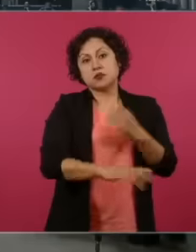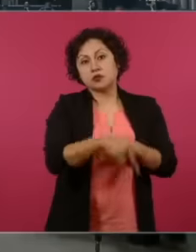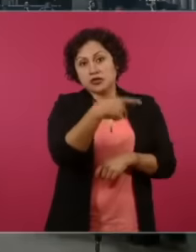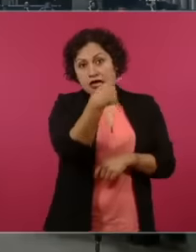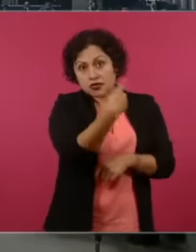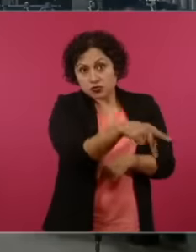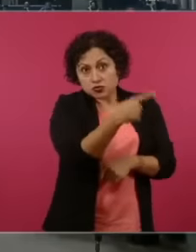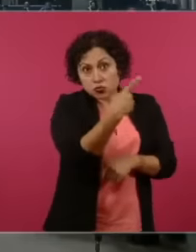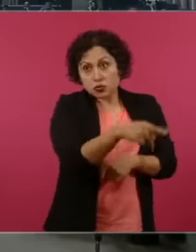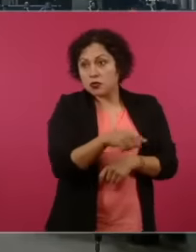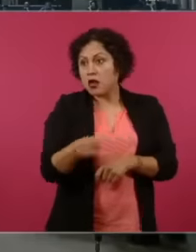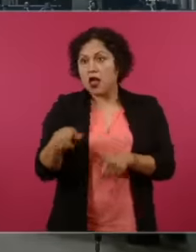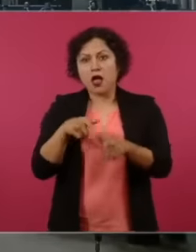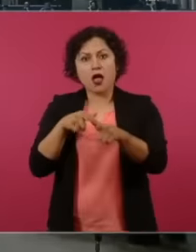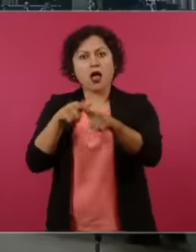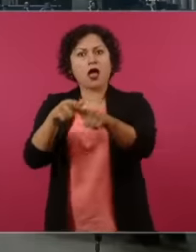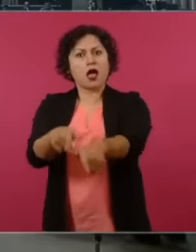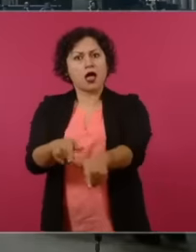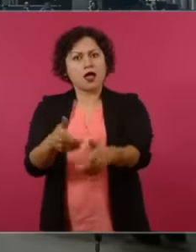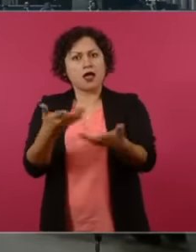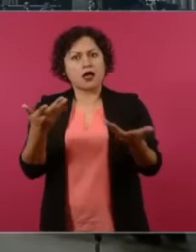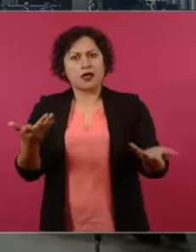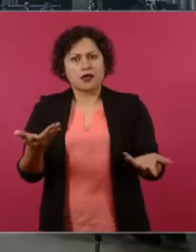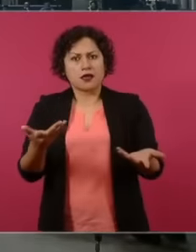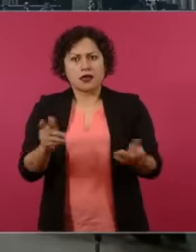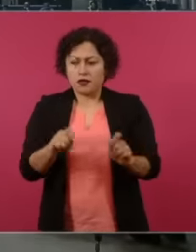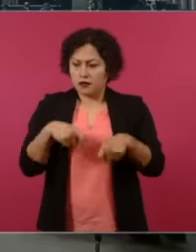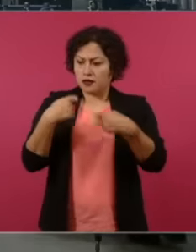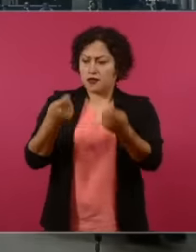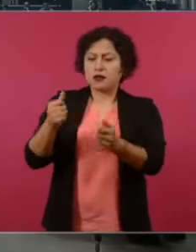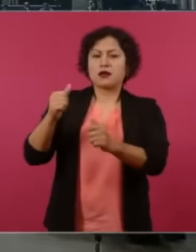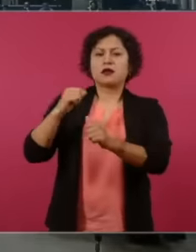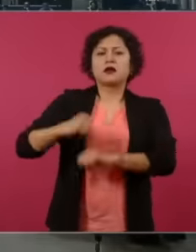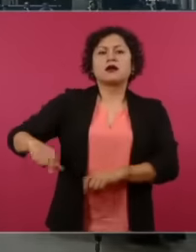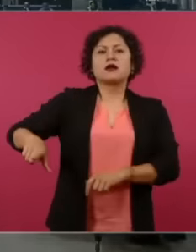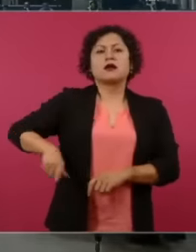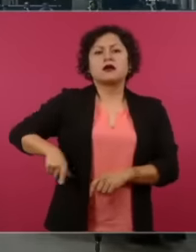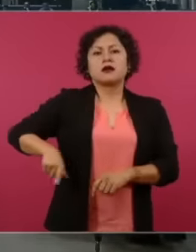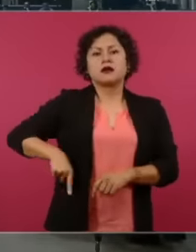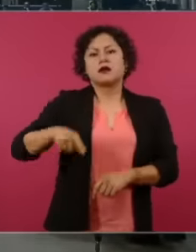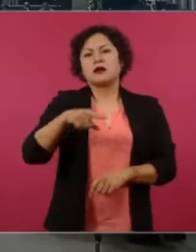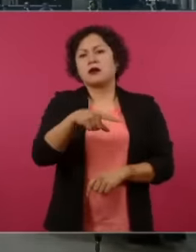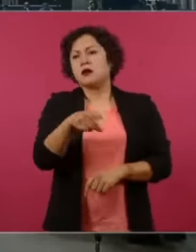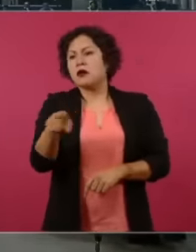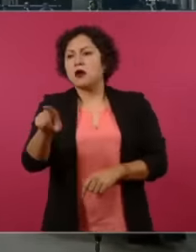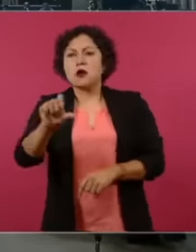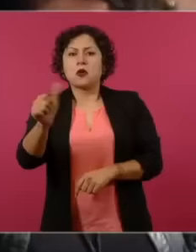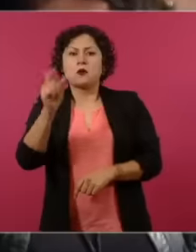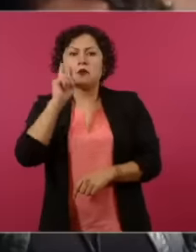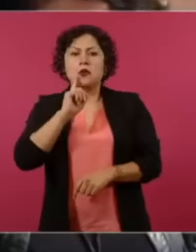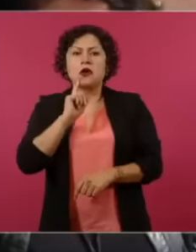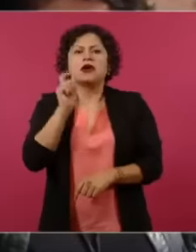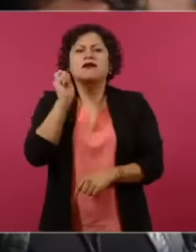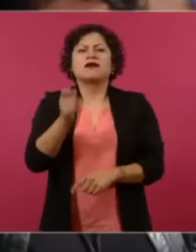had no problem spending the public resources of Congress for her campaign and raising